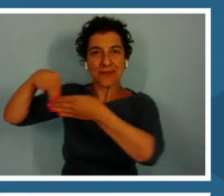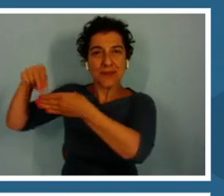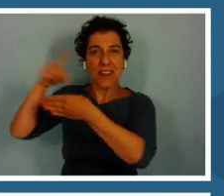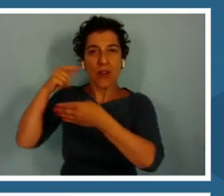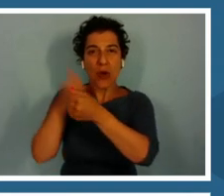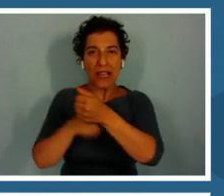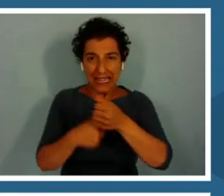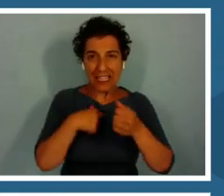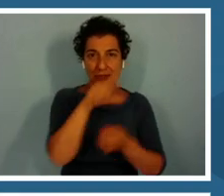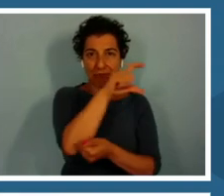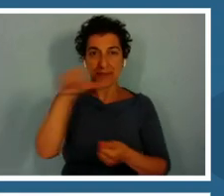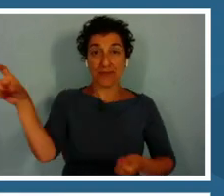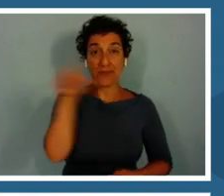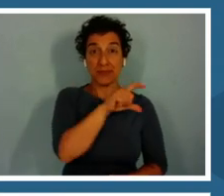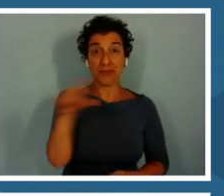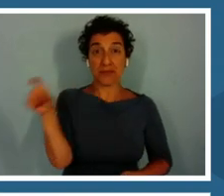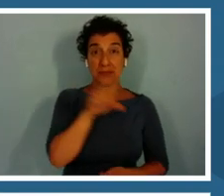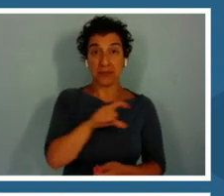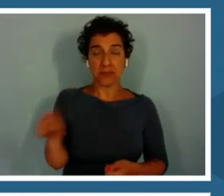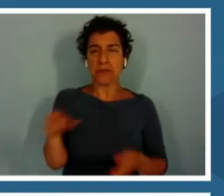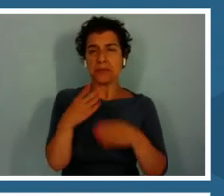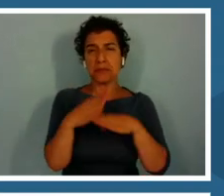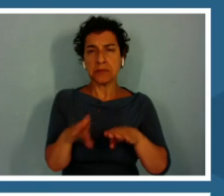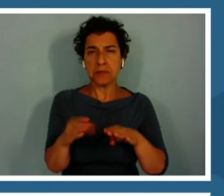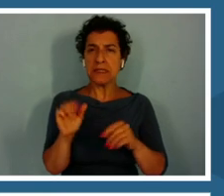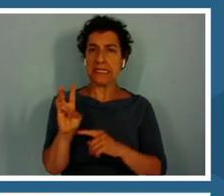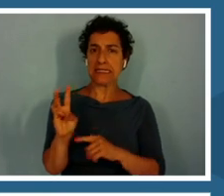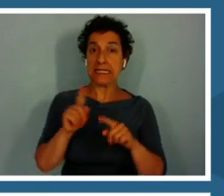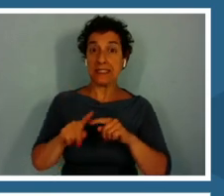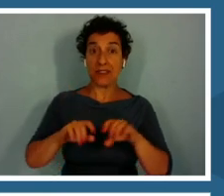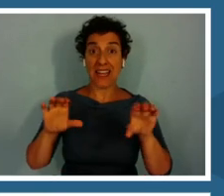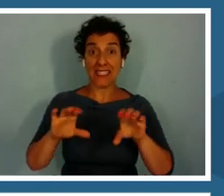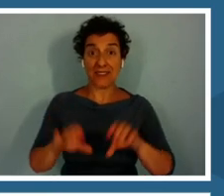Those are roughly divided into the six different activities.